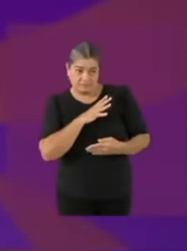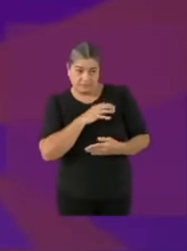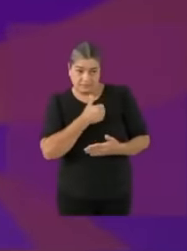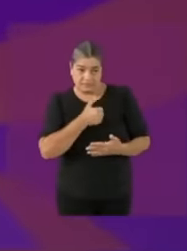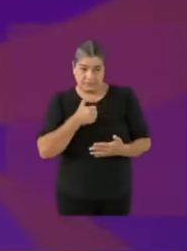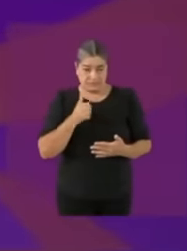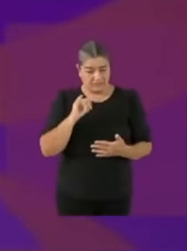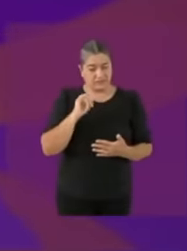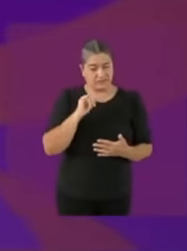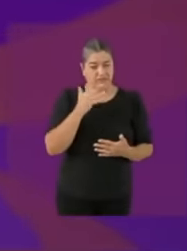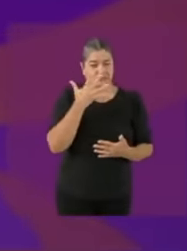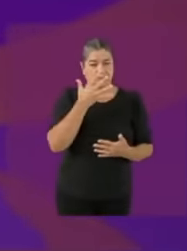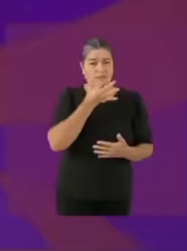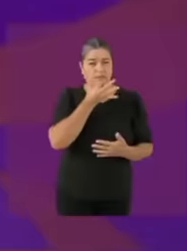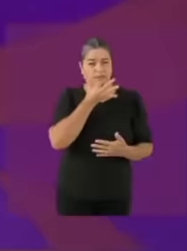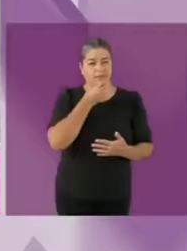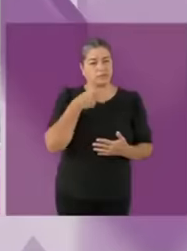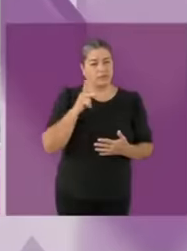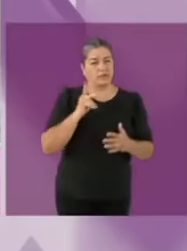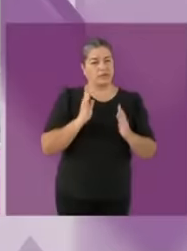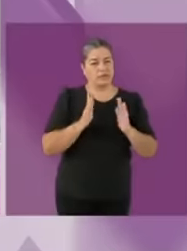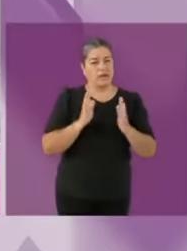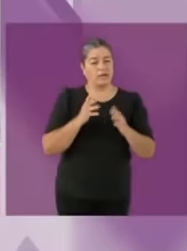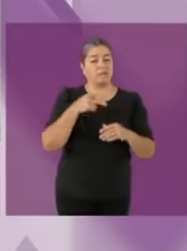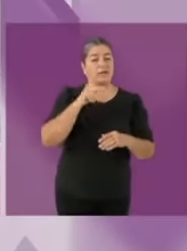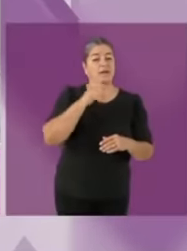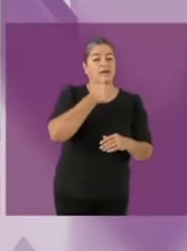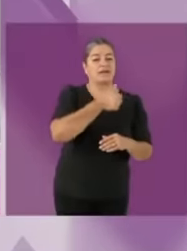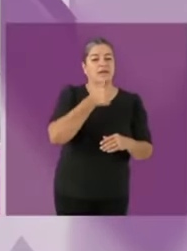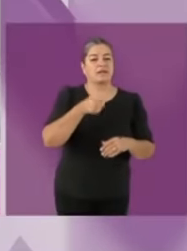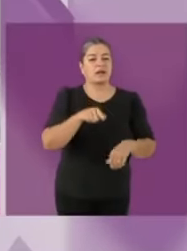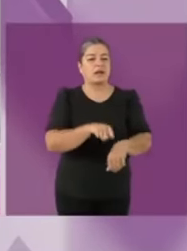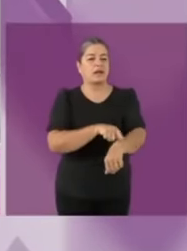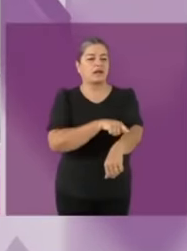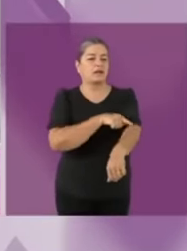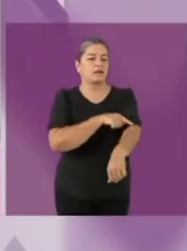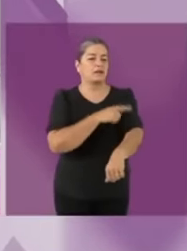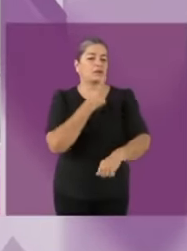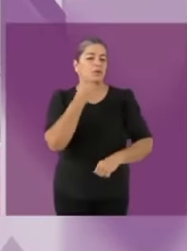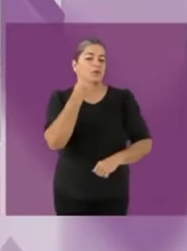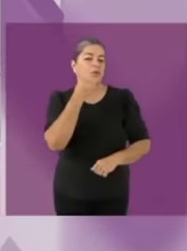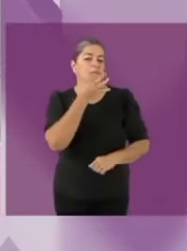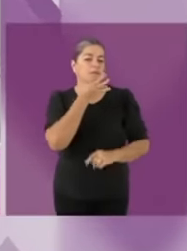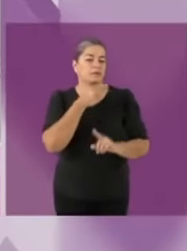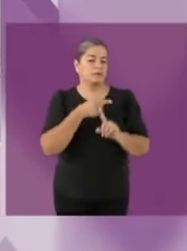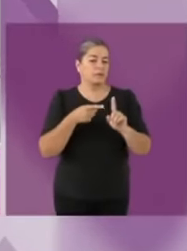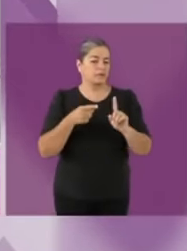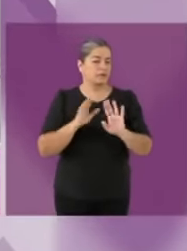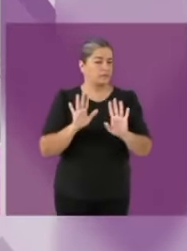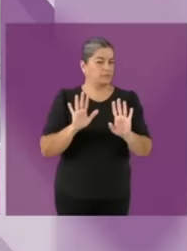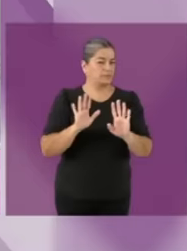the time pool has started. Each participation 130 president as president, eh, we are going to continue with